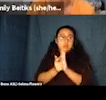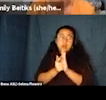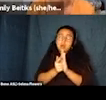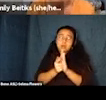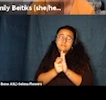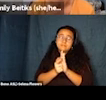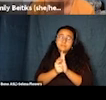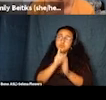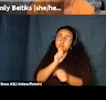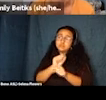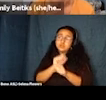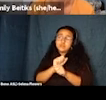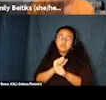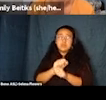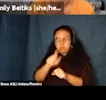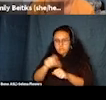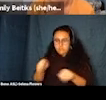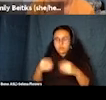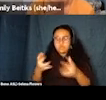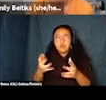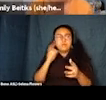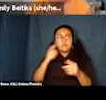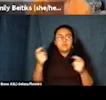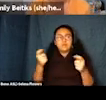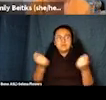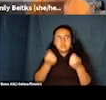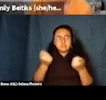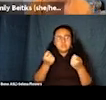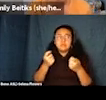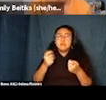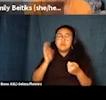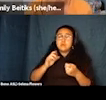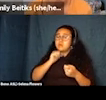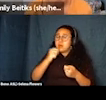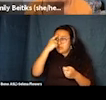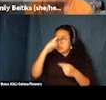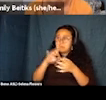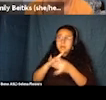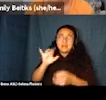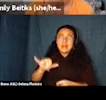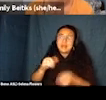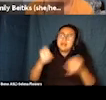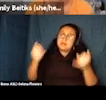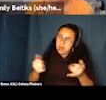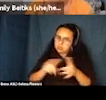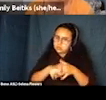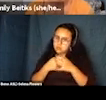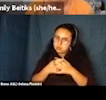this stuff at all, now is the opportunity to get on board. Next slide, please. So what does compliance look like?